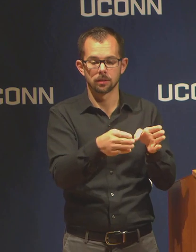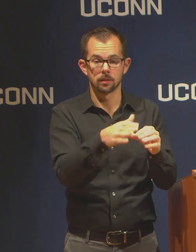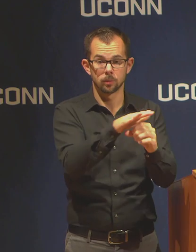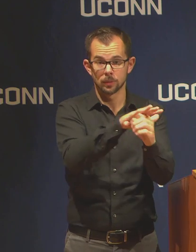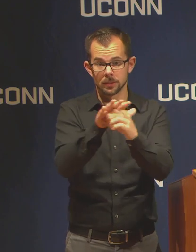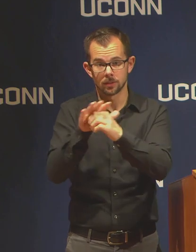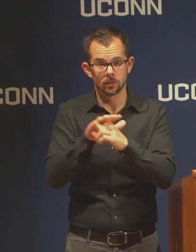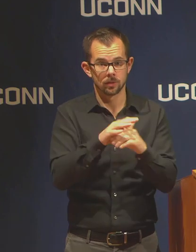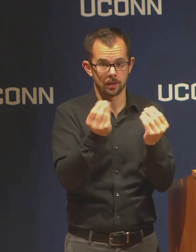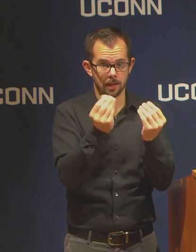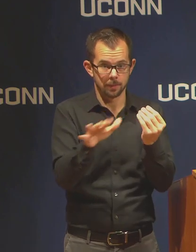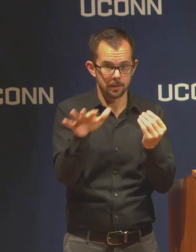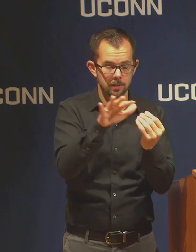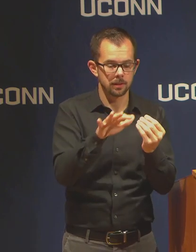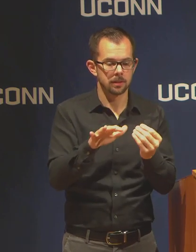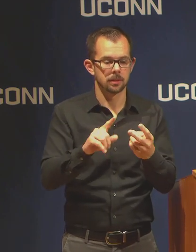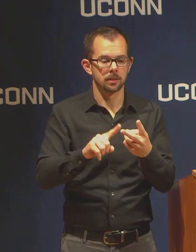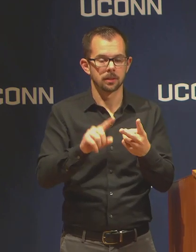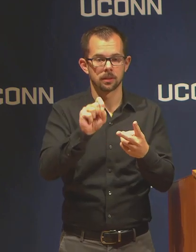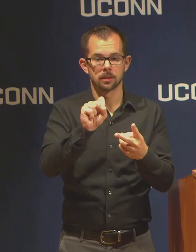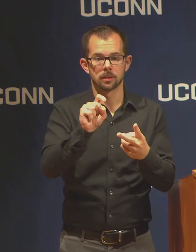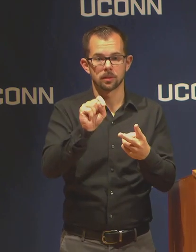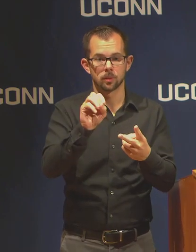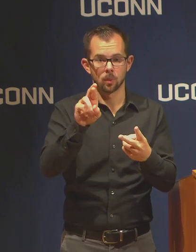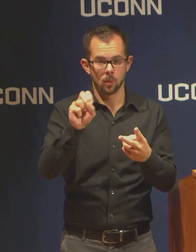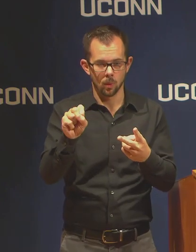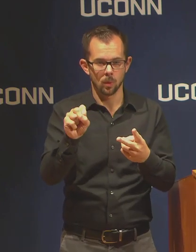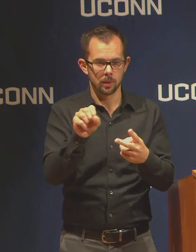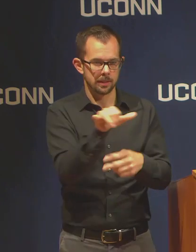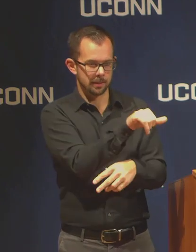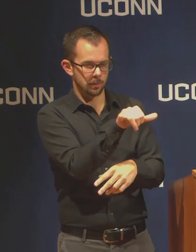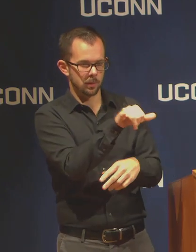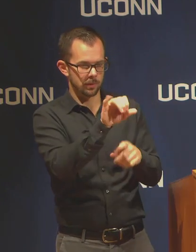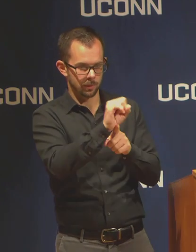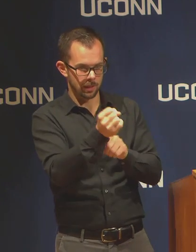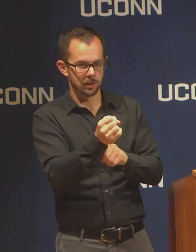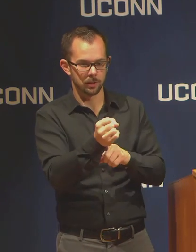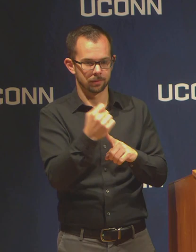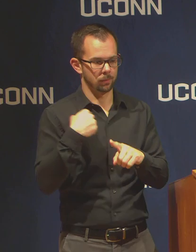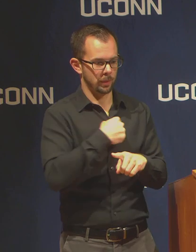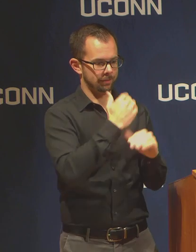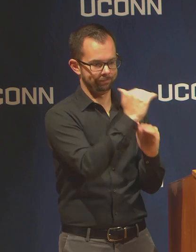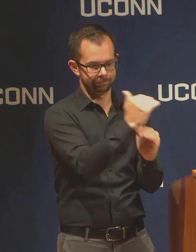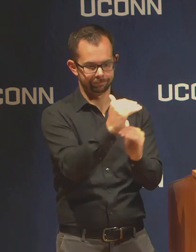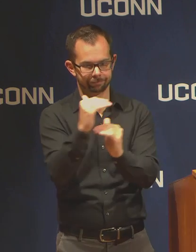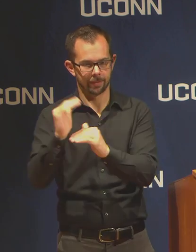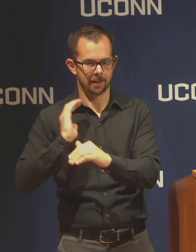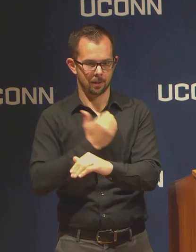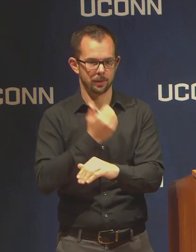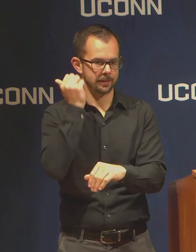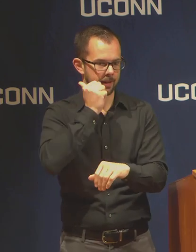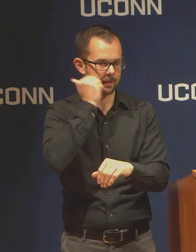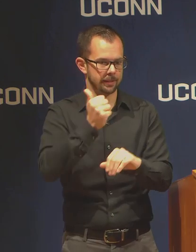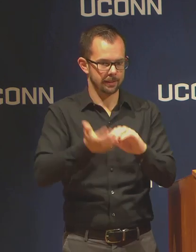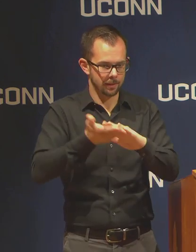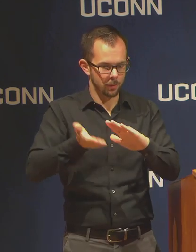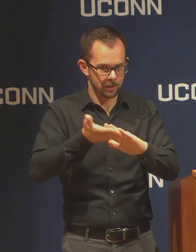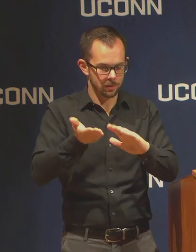a similar situation where it's limited operations. We have over spring break